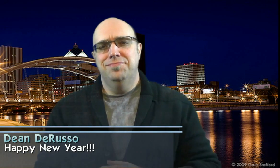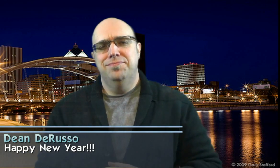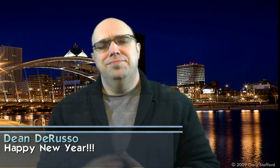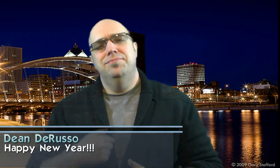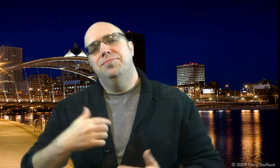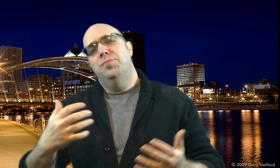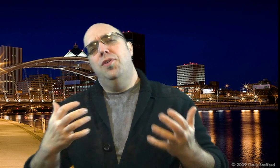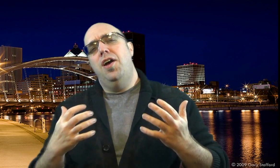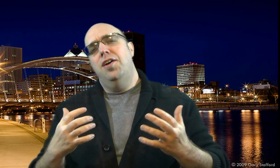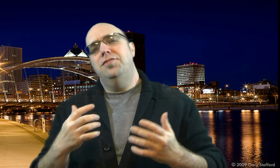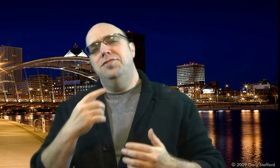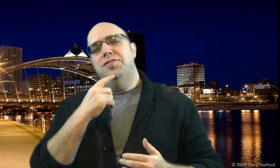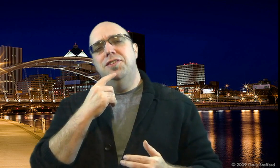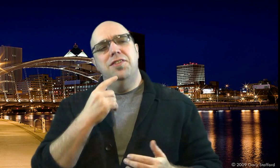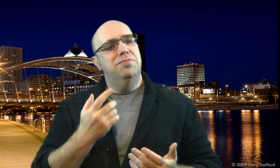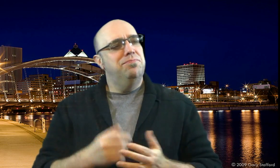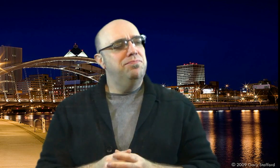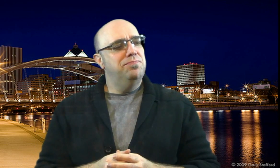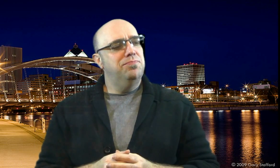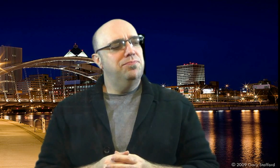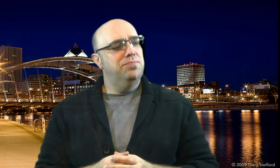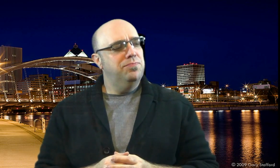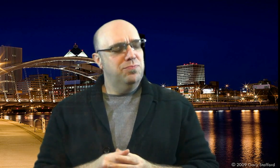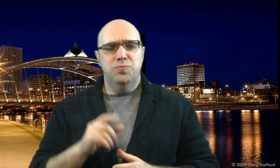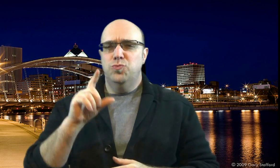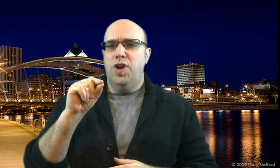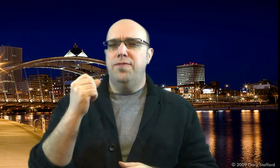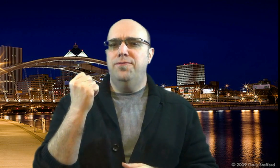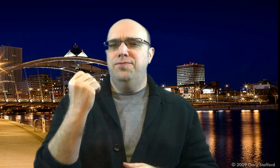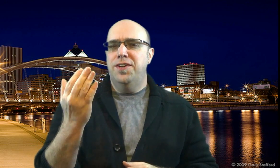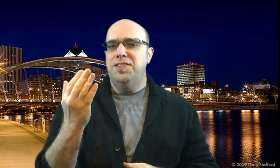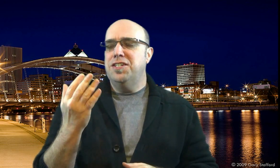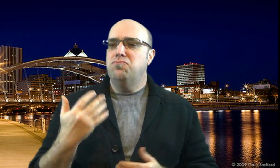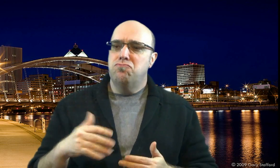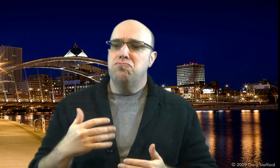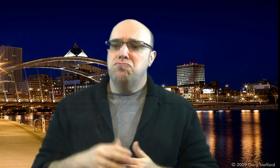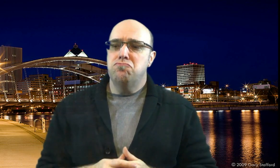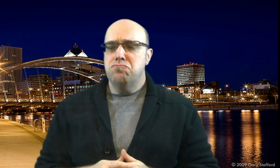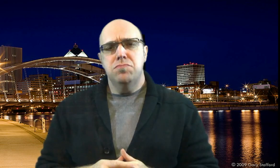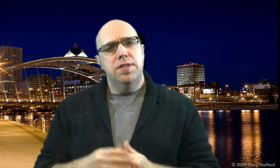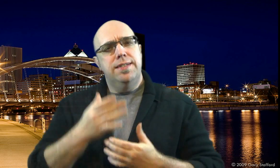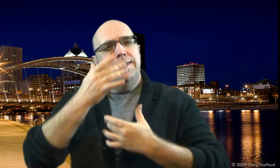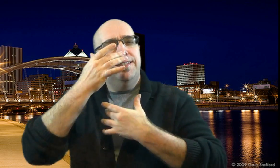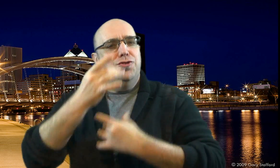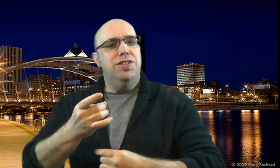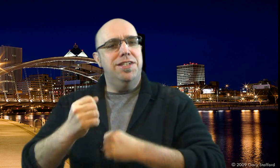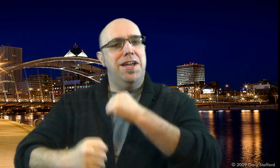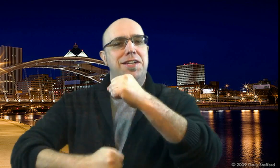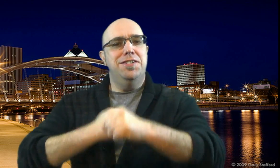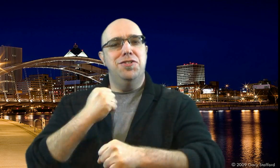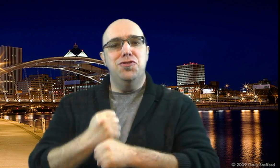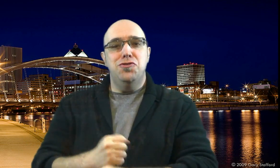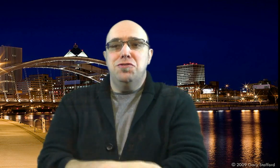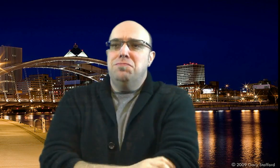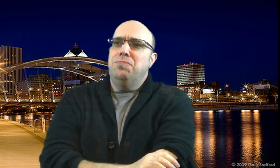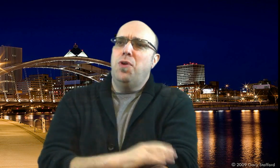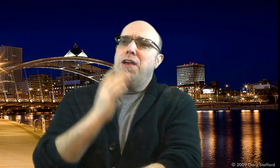I would like to say that 2015 was an interesting years.